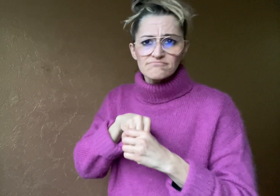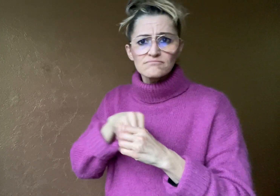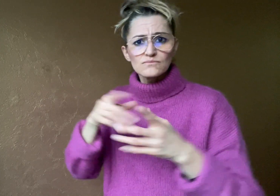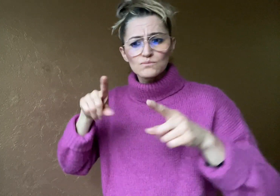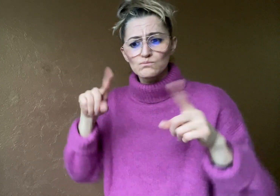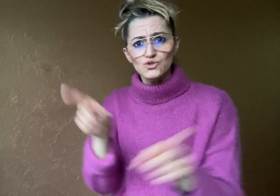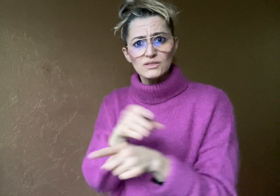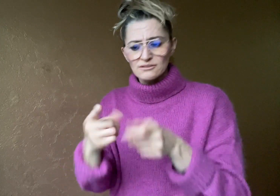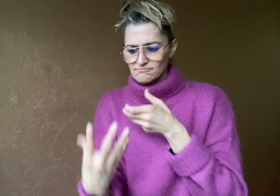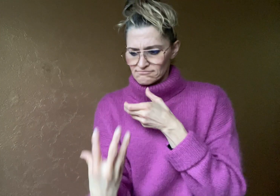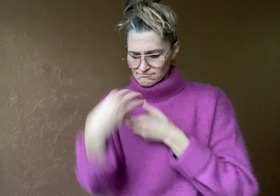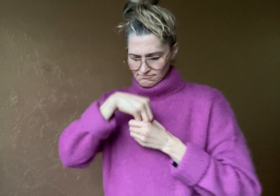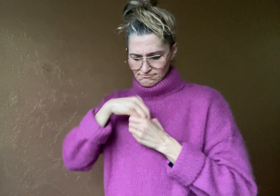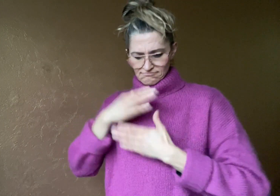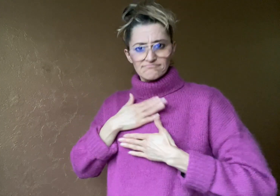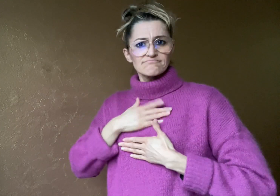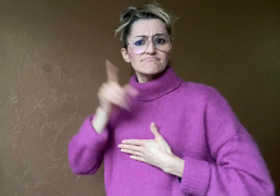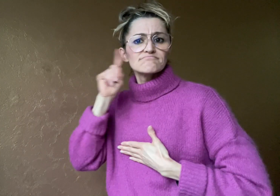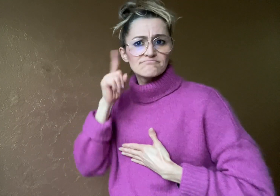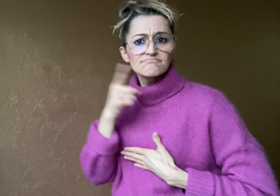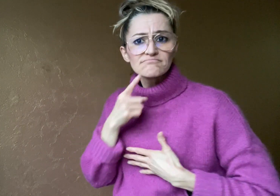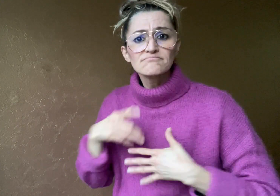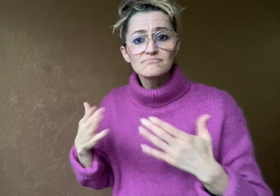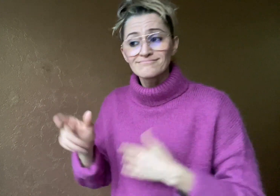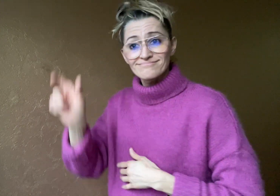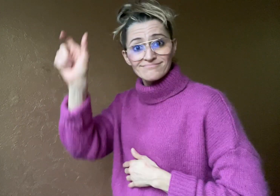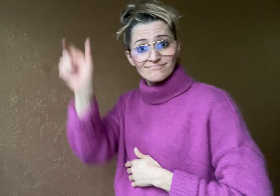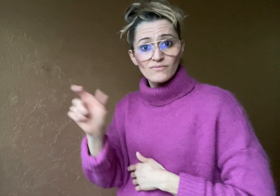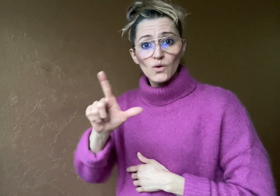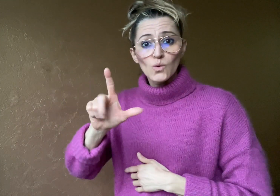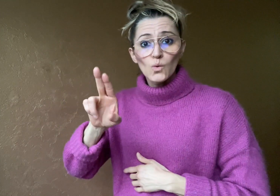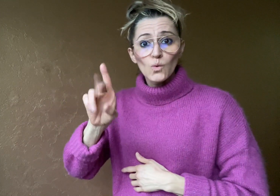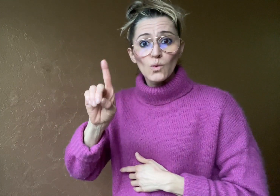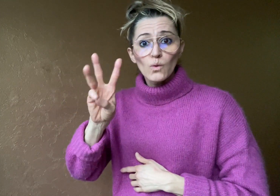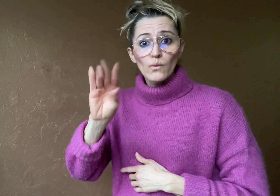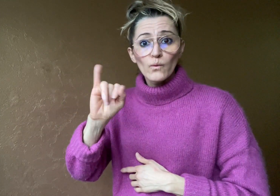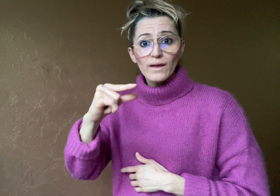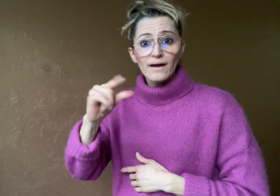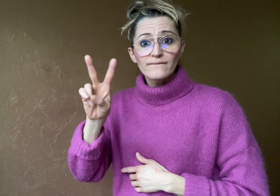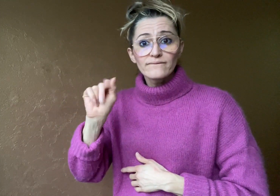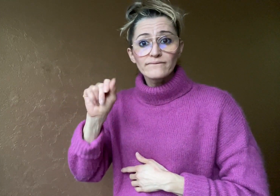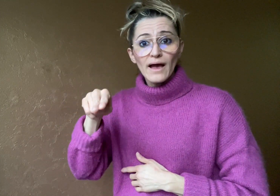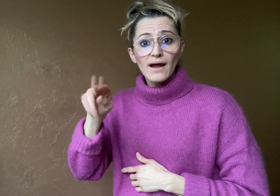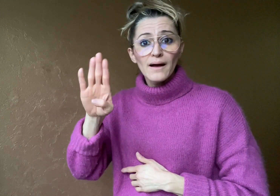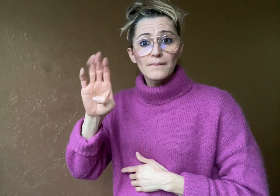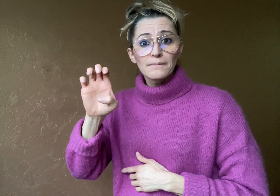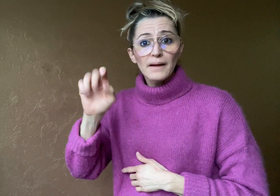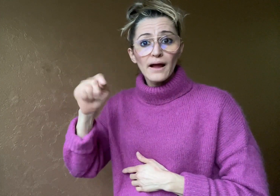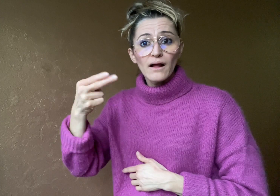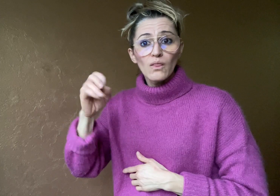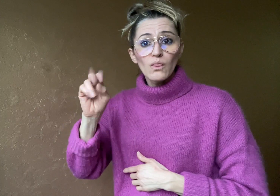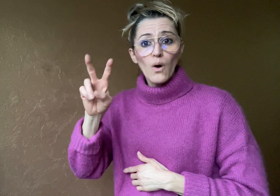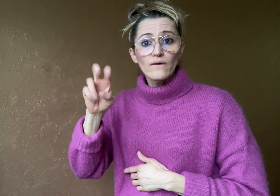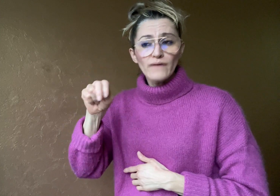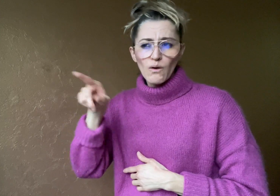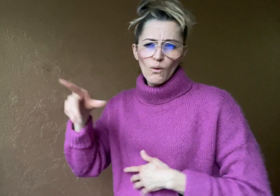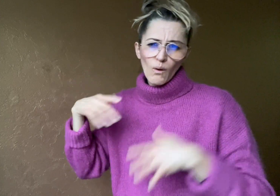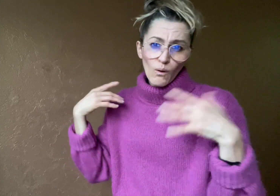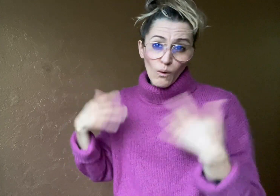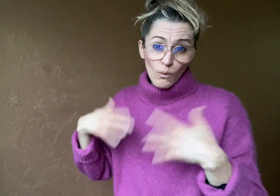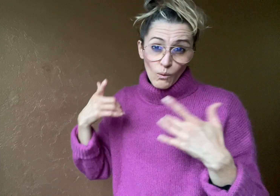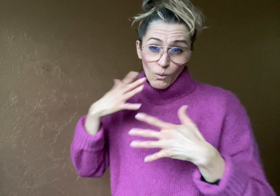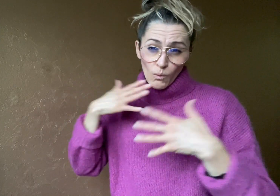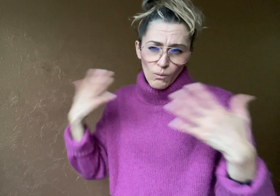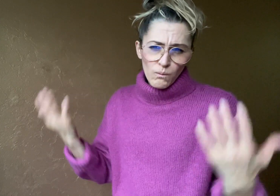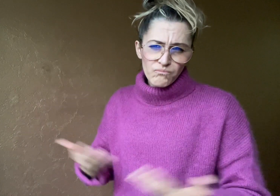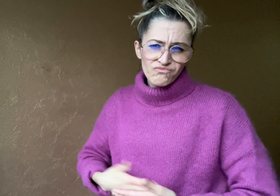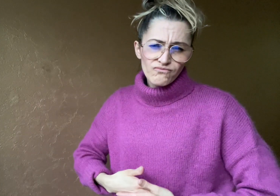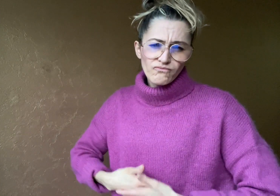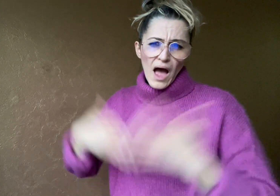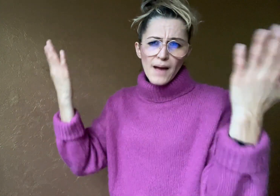Ludwig van Beethoven, one of the most famous composers and